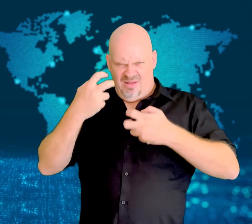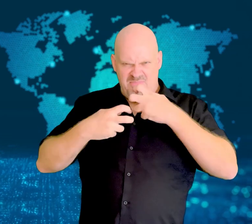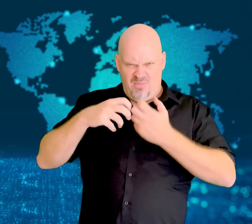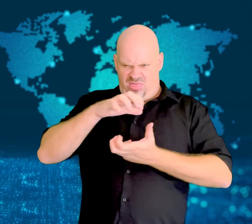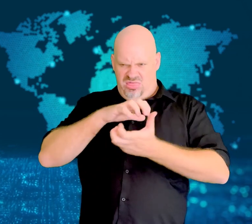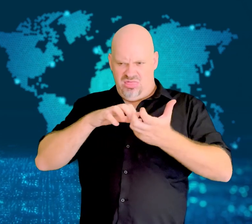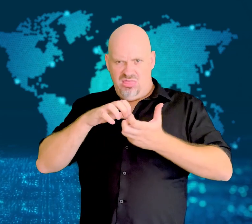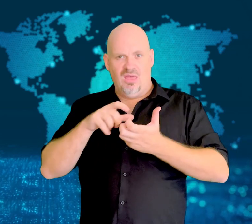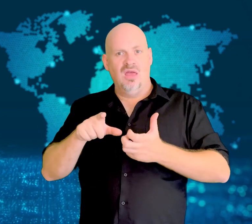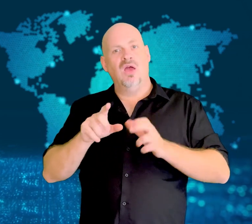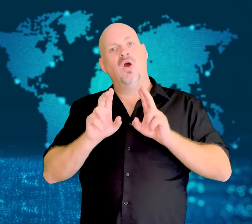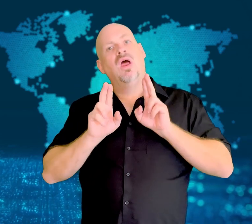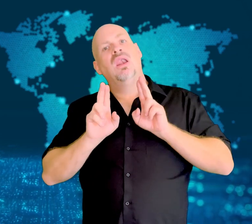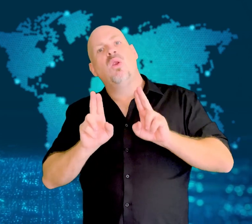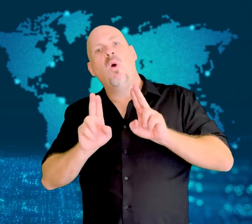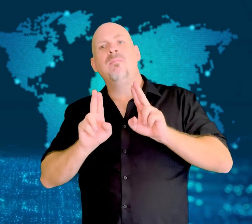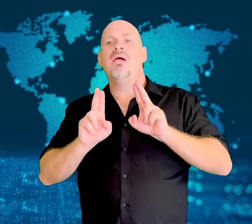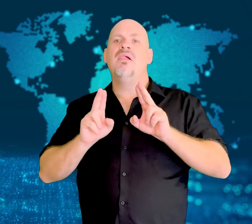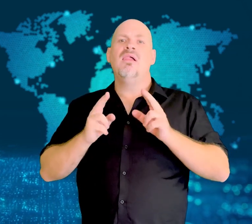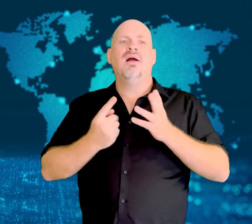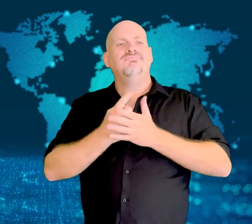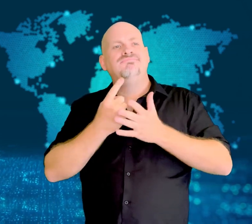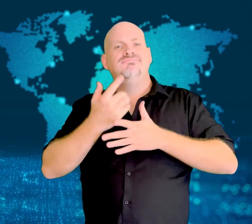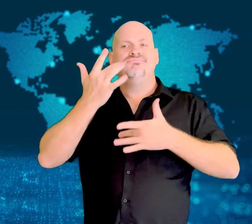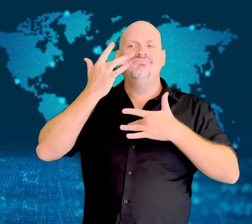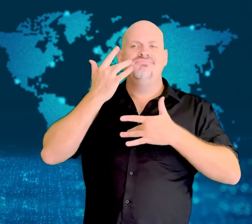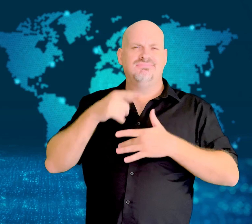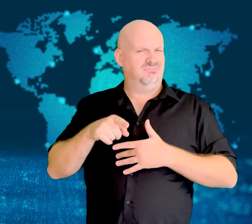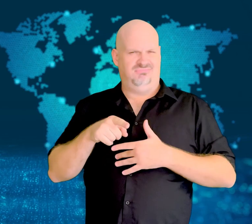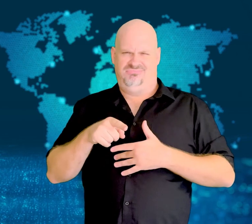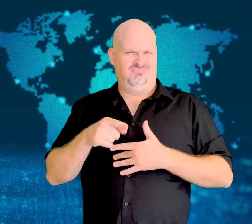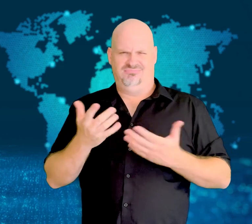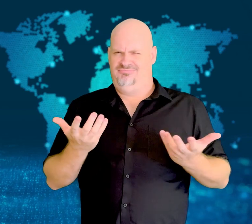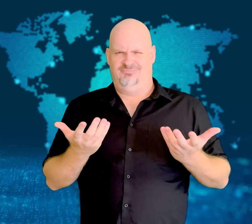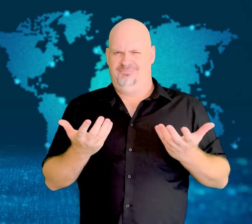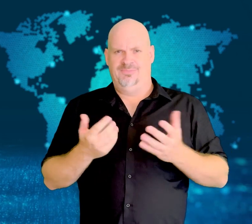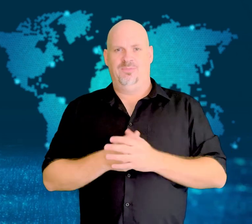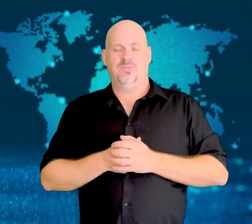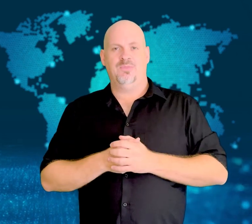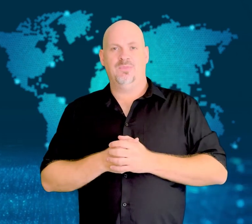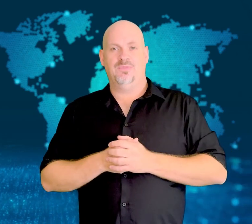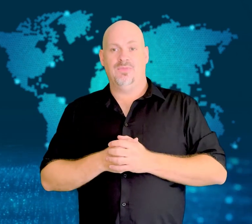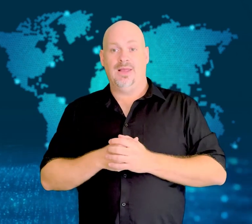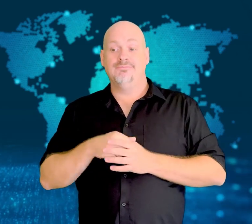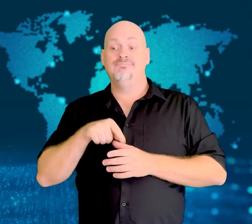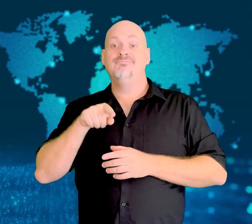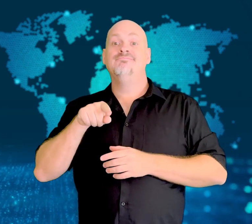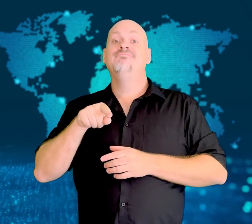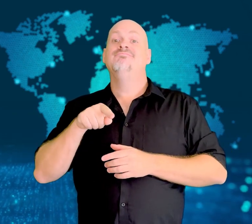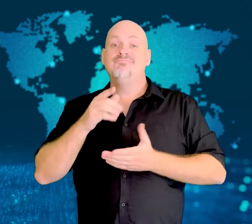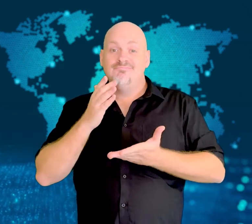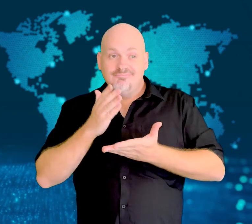When this was discovered, she was arrested on suspicion of